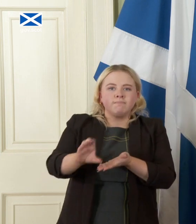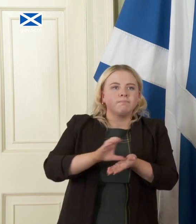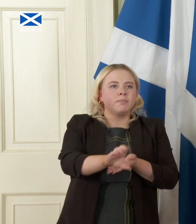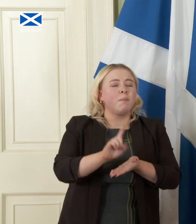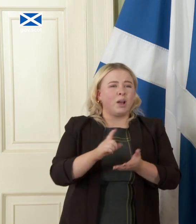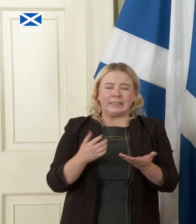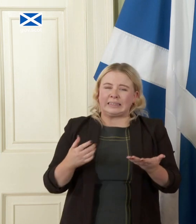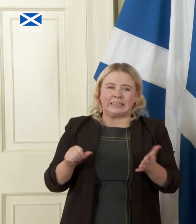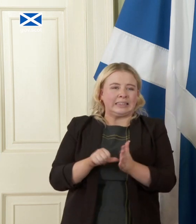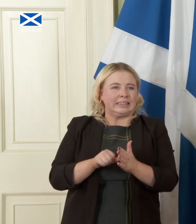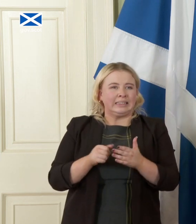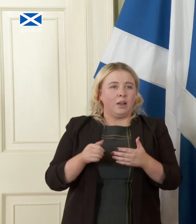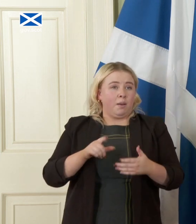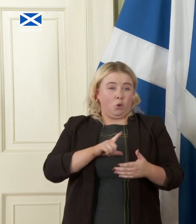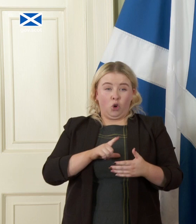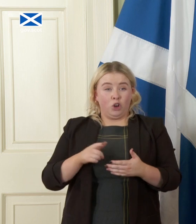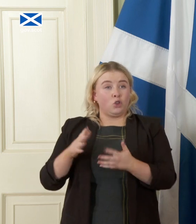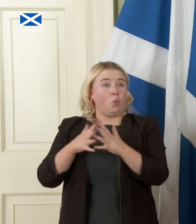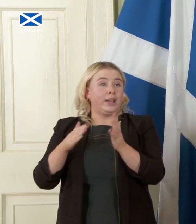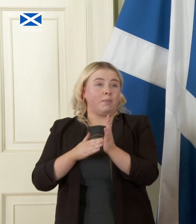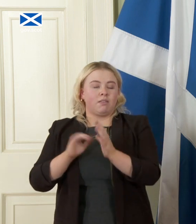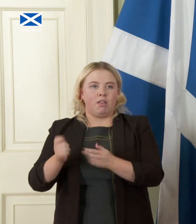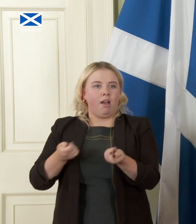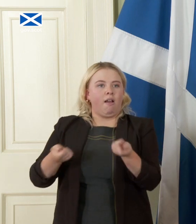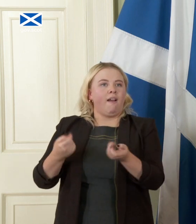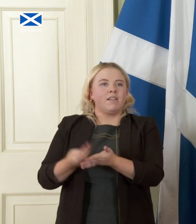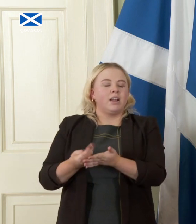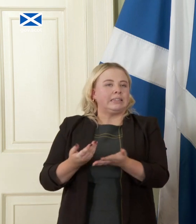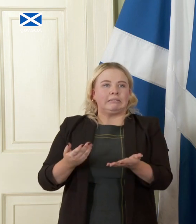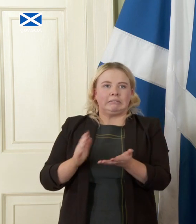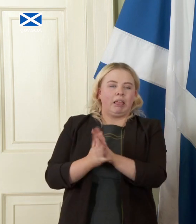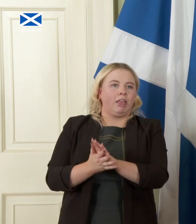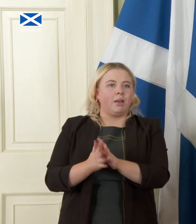because of Westminster's handling of finances they say they don't have the economic levers